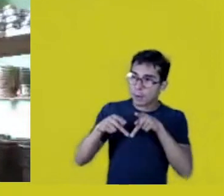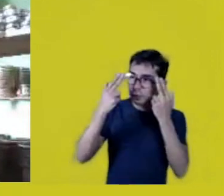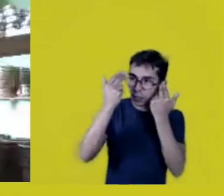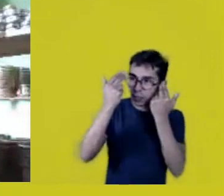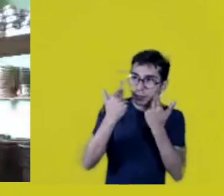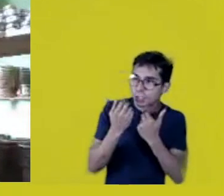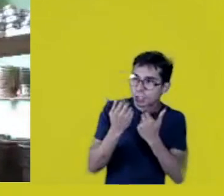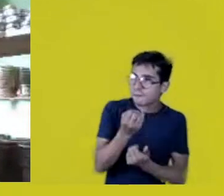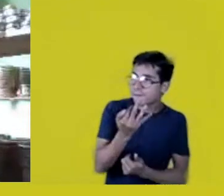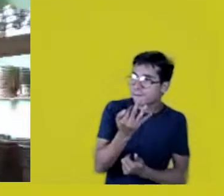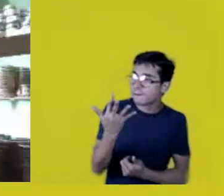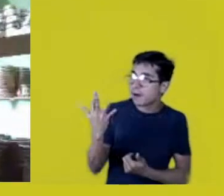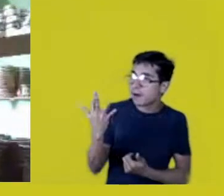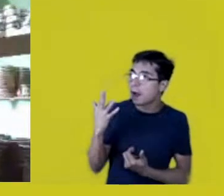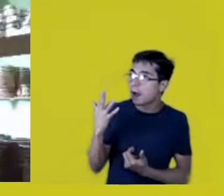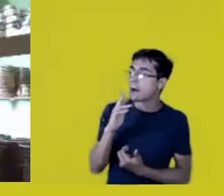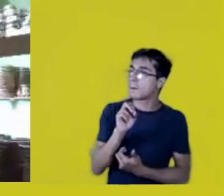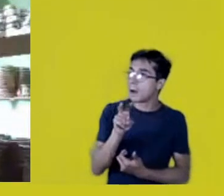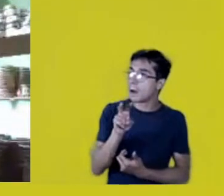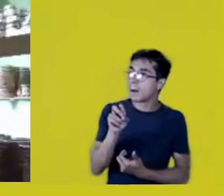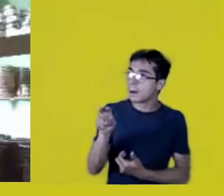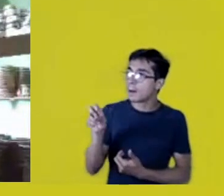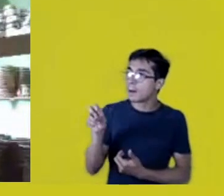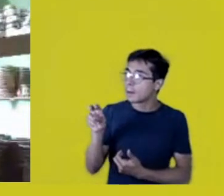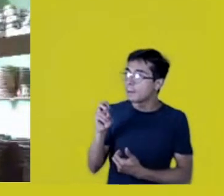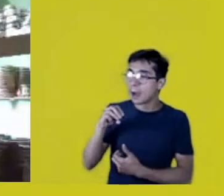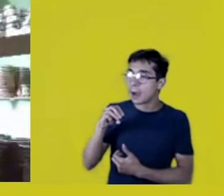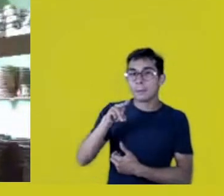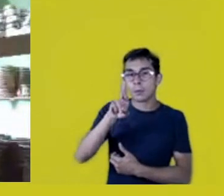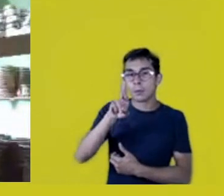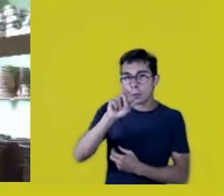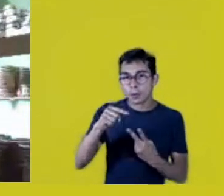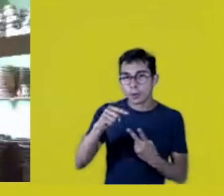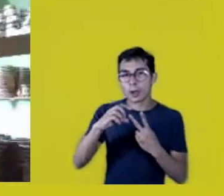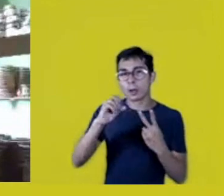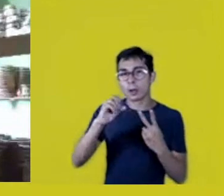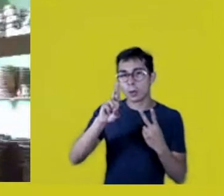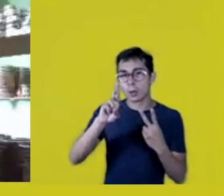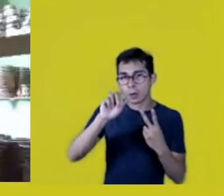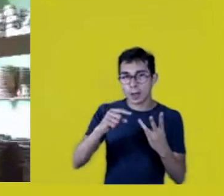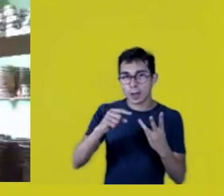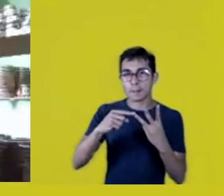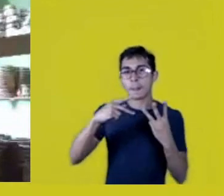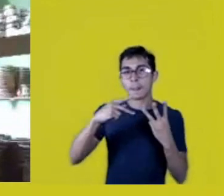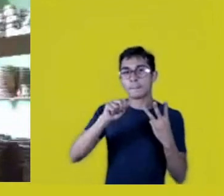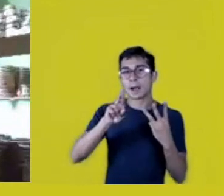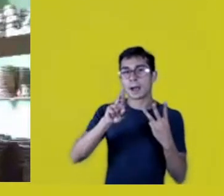the Parintintim who were evicted from their territories a long time ago